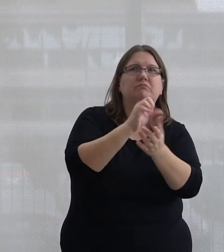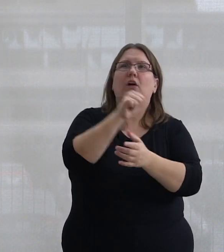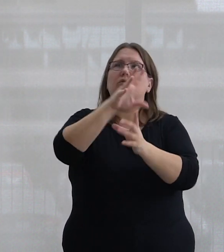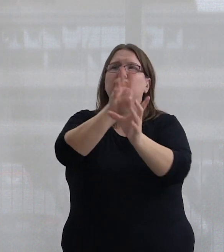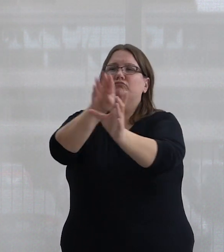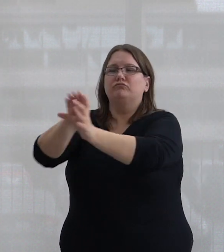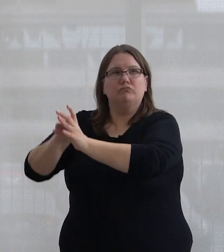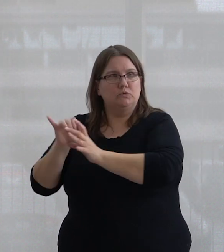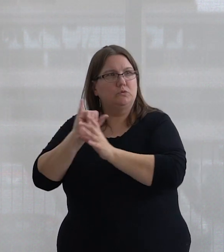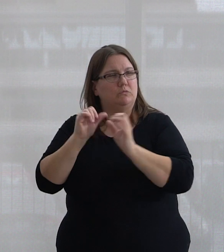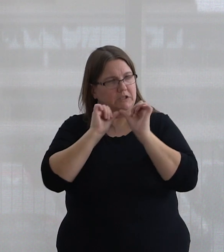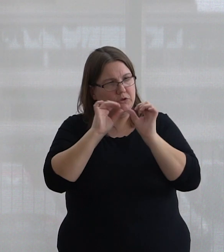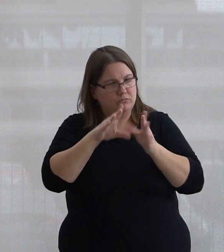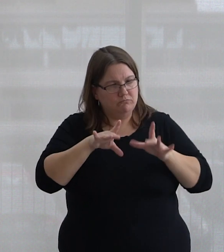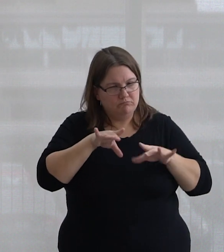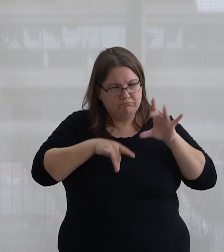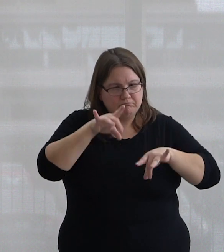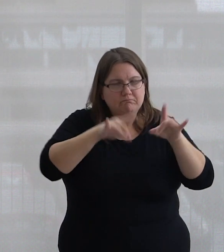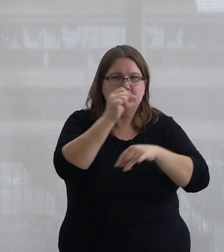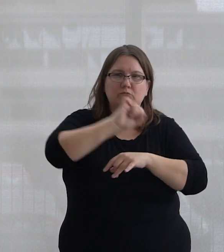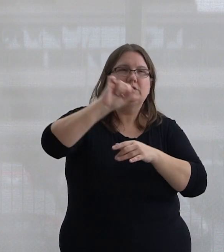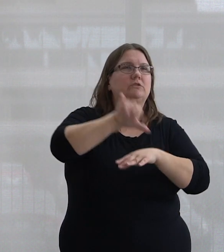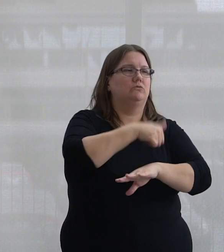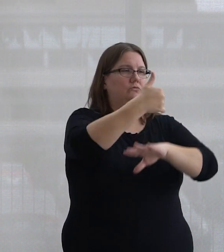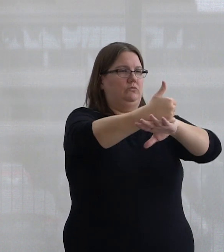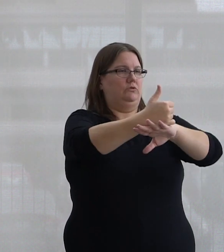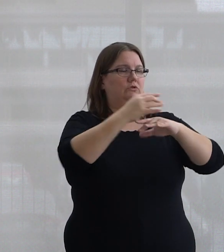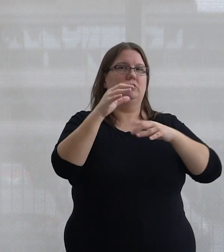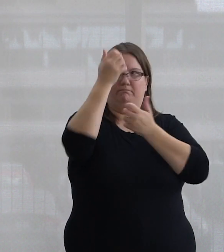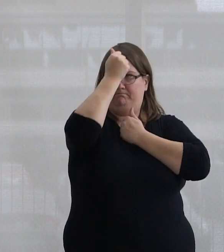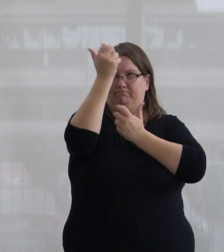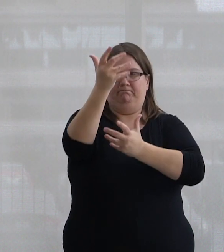and continue to educate yourself on resistance, resurgence, and decolonization.